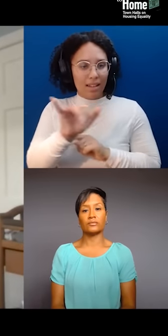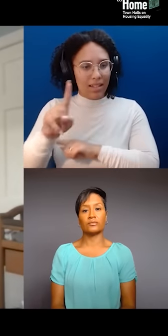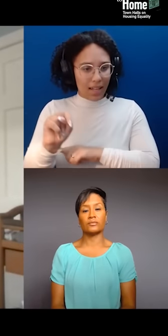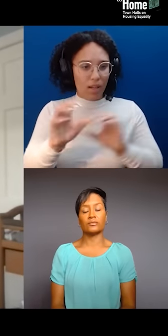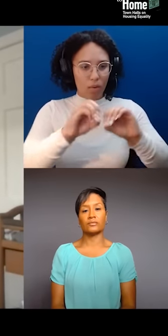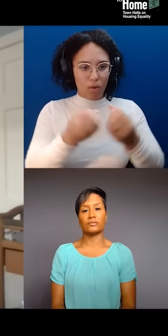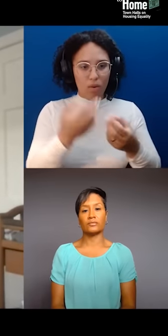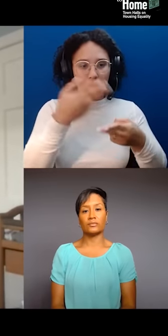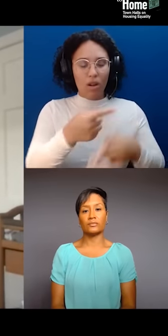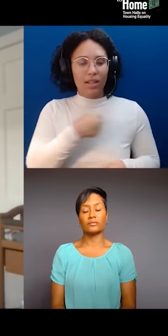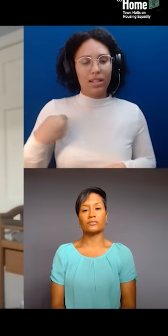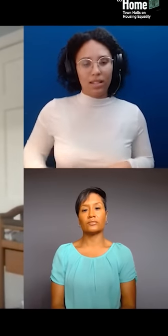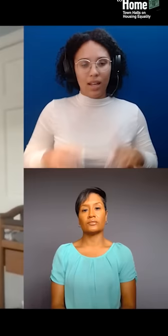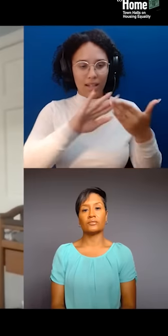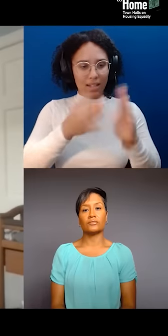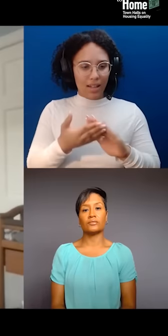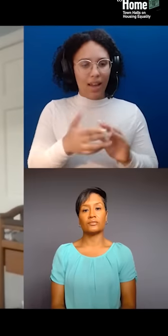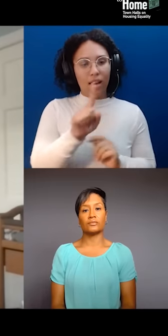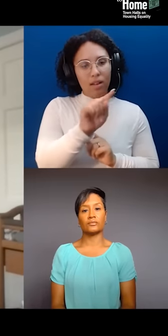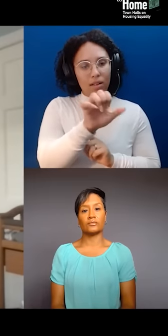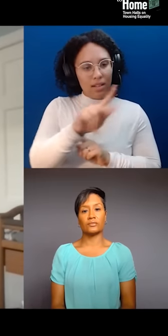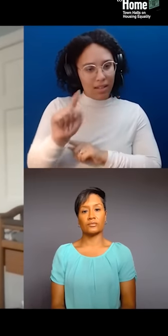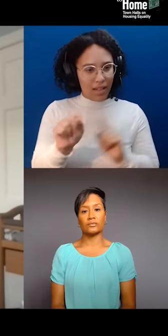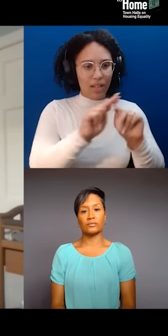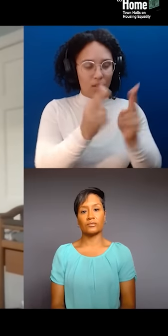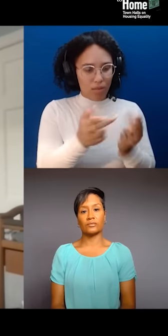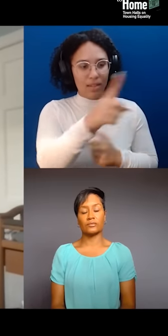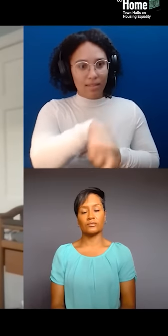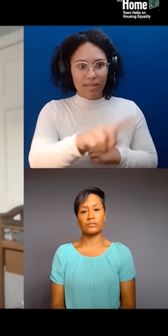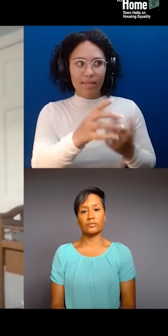in New York City's Chinatown, Manhattan's Chinatown. So, I was born and raised in New York City,